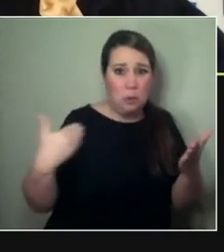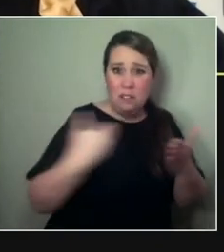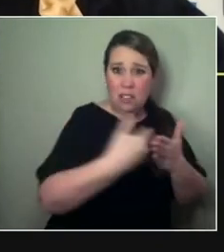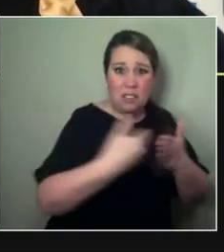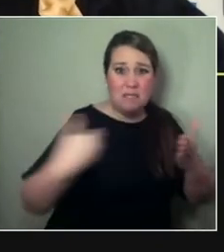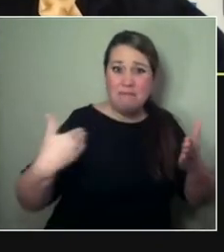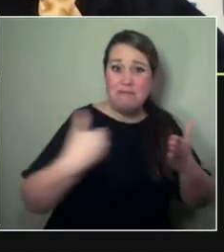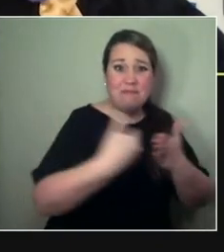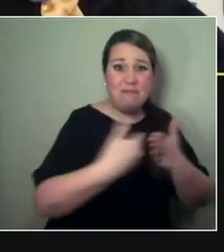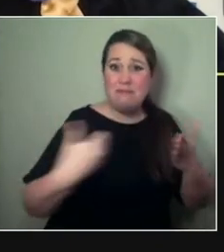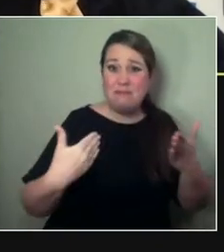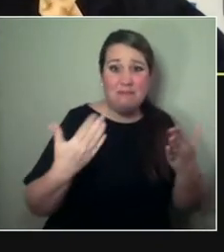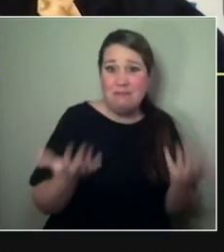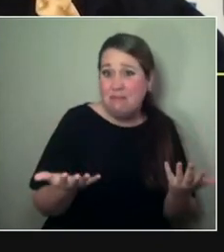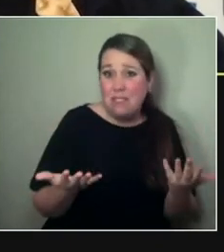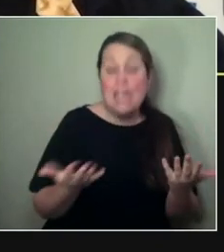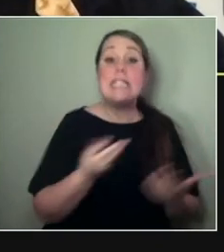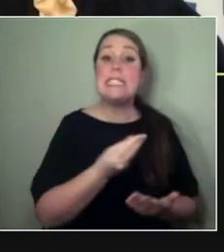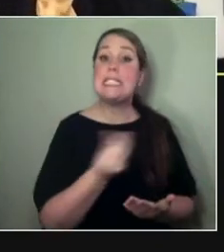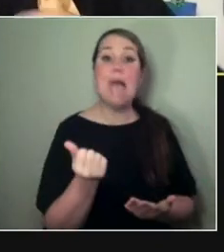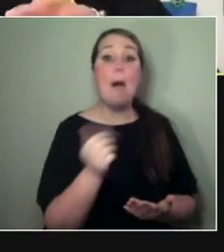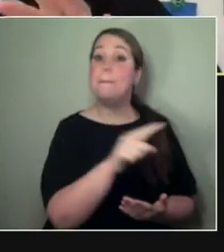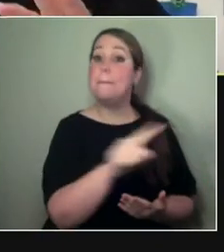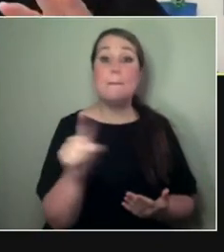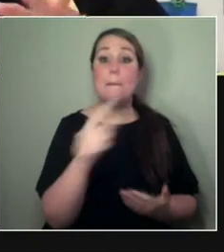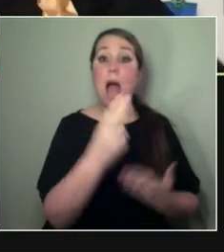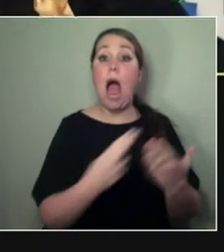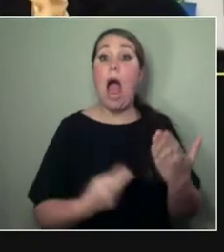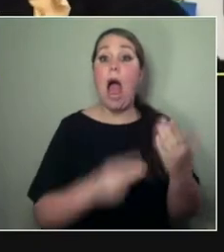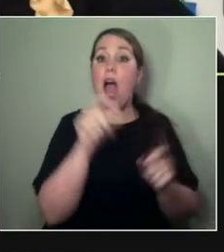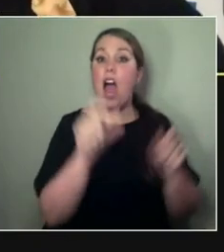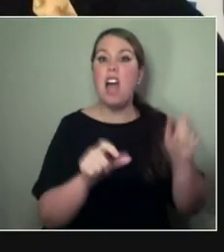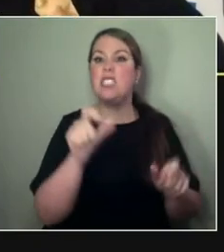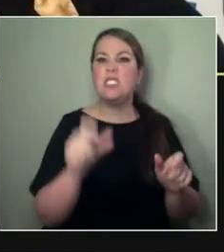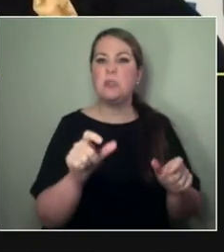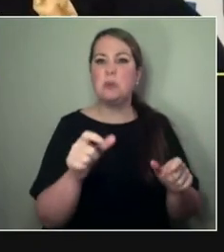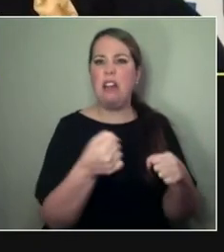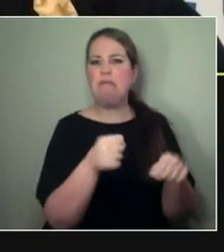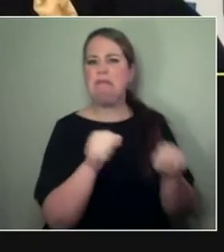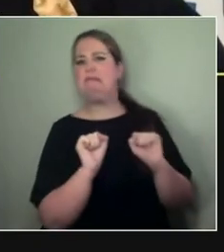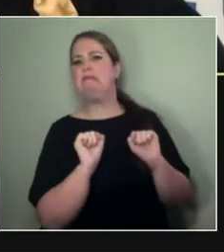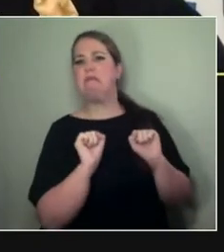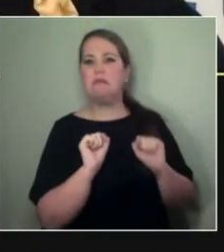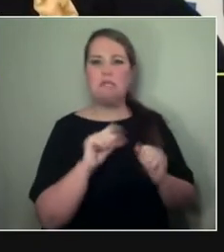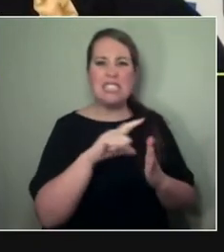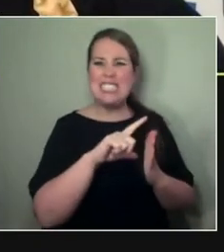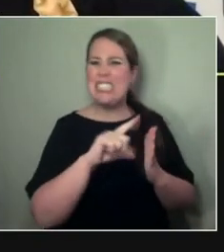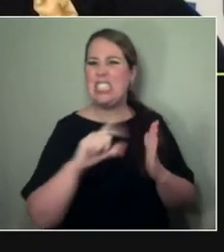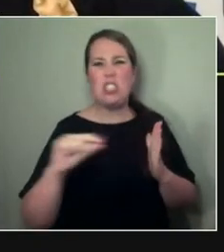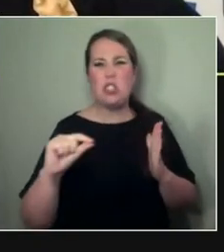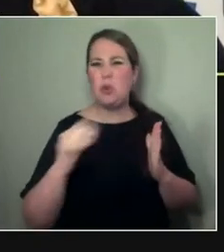and didn't really want to be and were kind of a bit averse to it. Mm-hm. - And then we kind of had